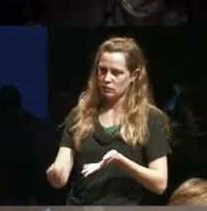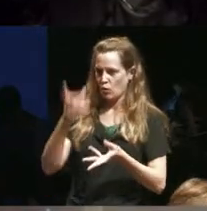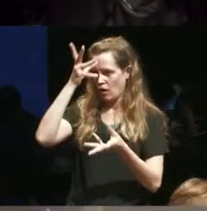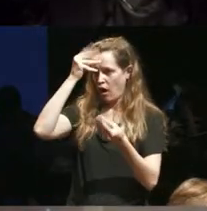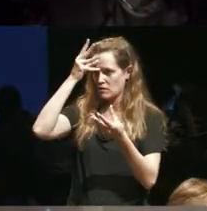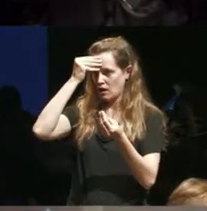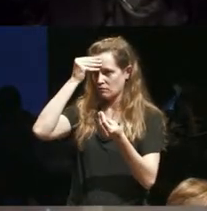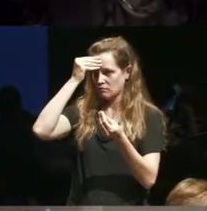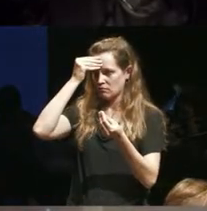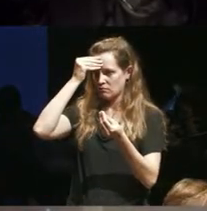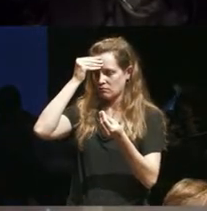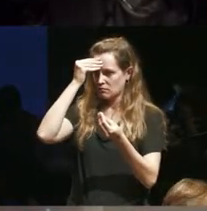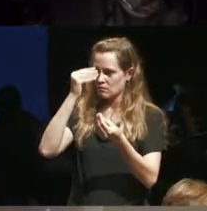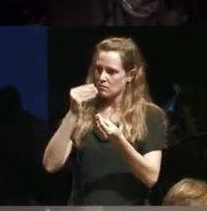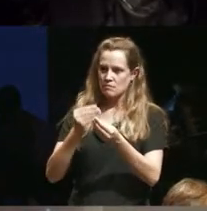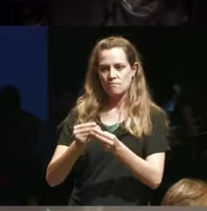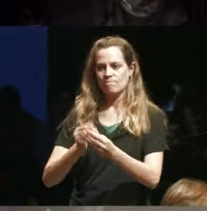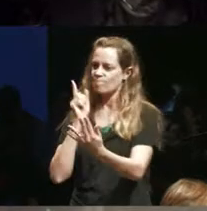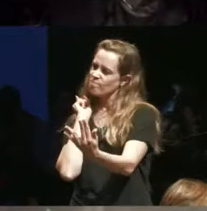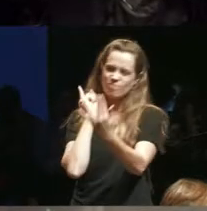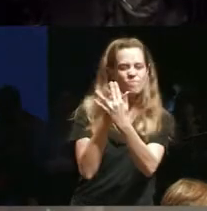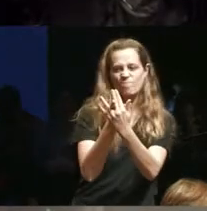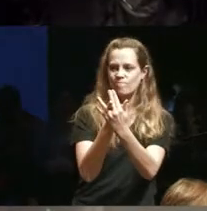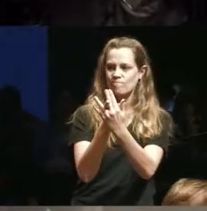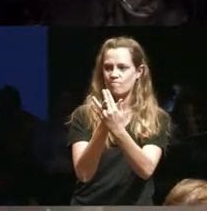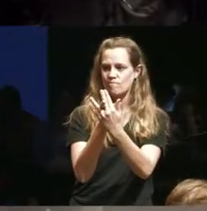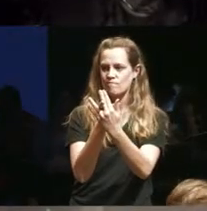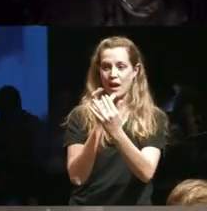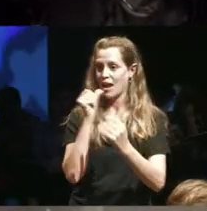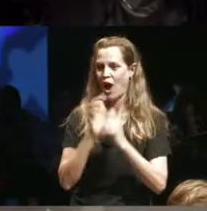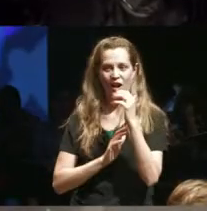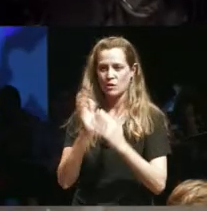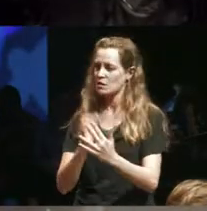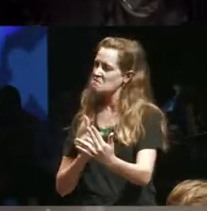is probably as hard-hitting and and possibly not comfortable actually so I